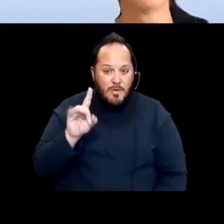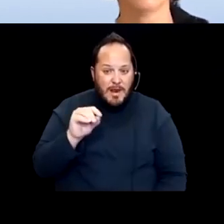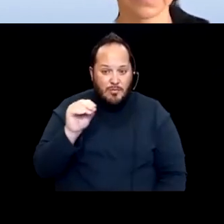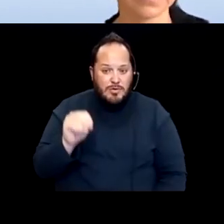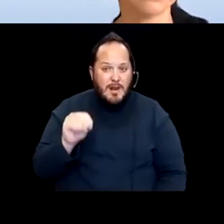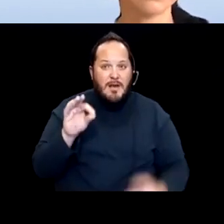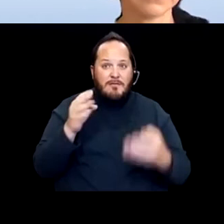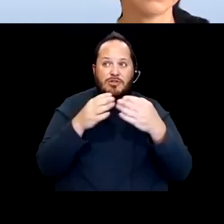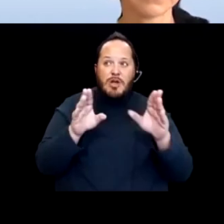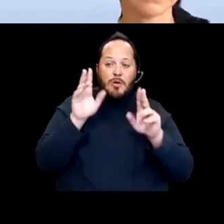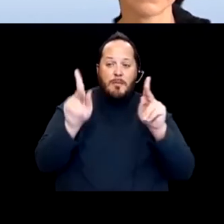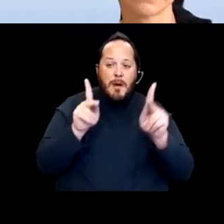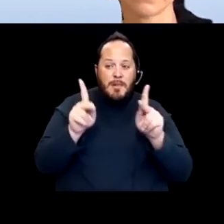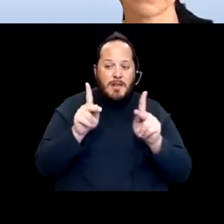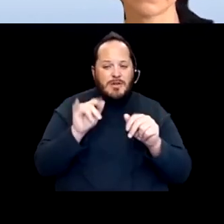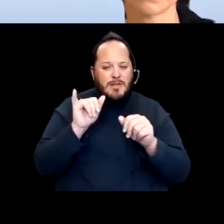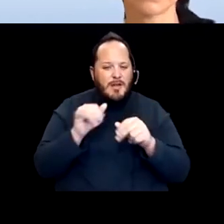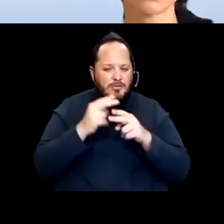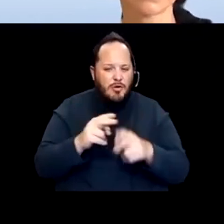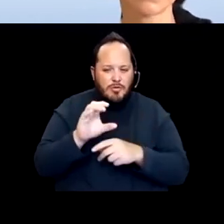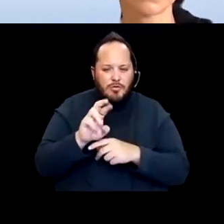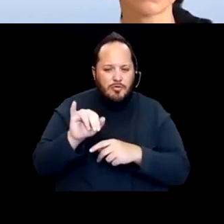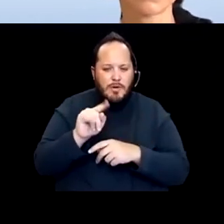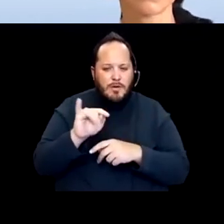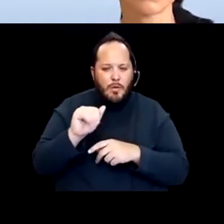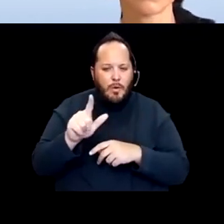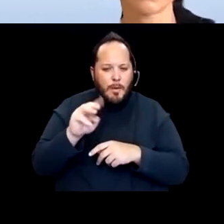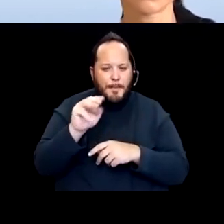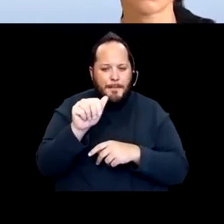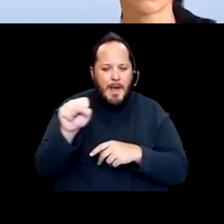the critical mass of sorts, but what about the subpopulations of congregate settings